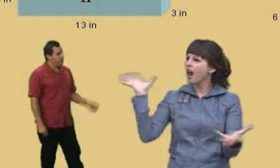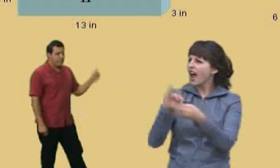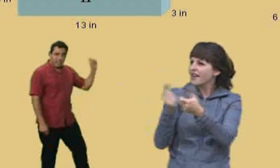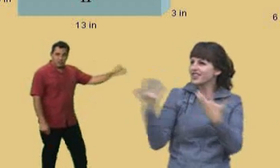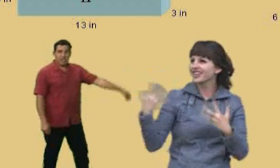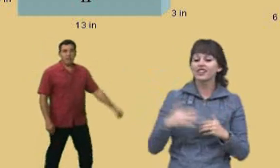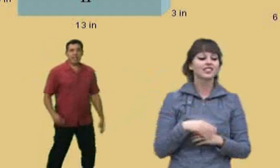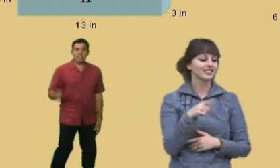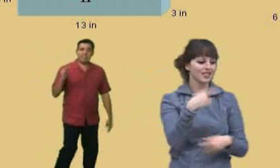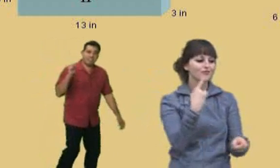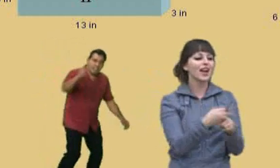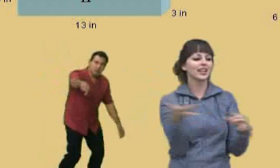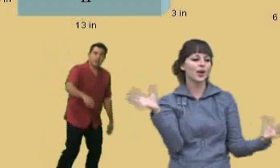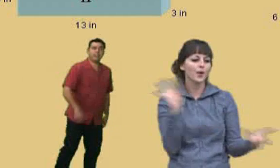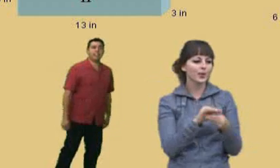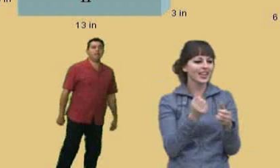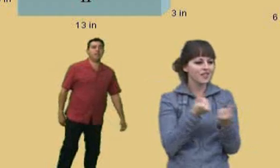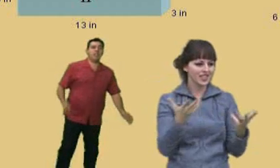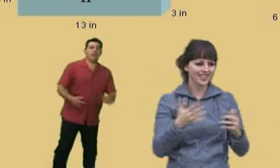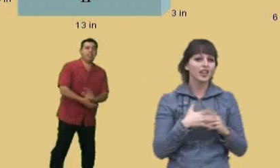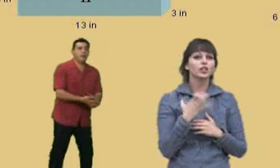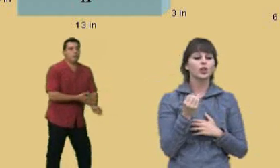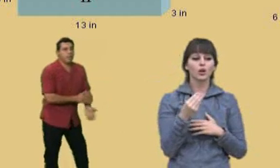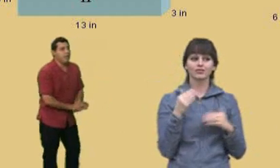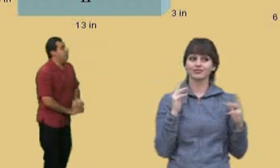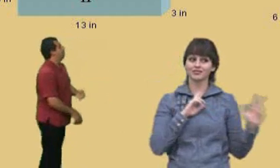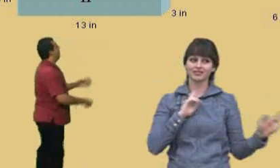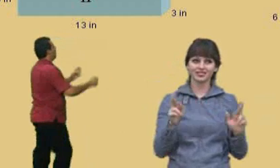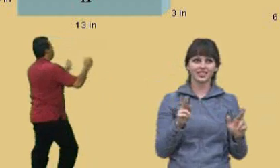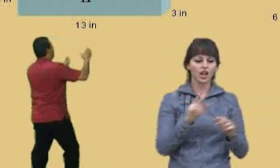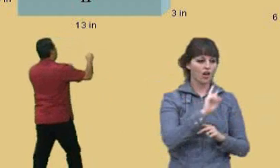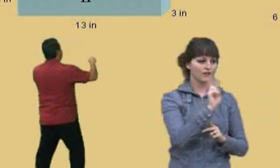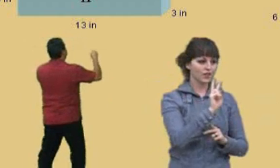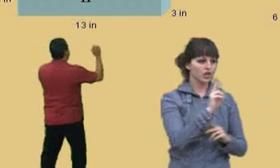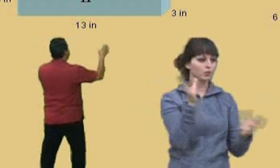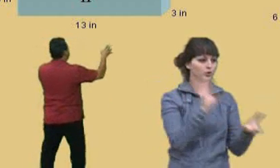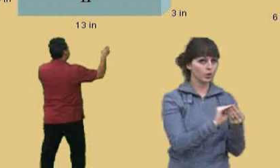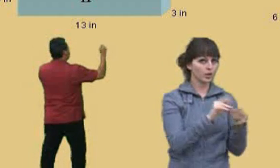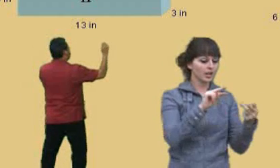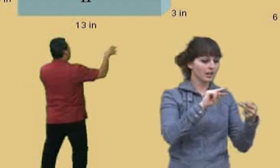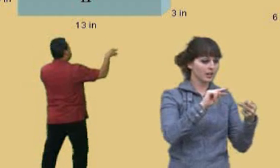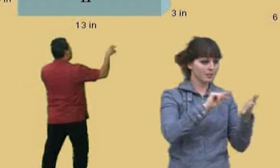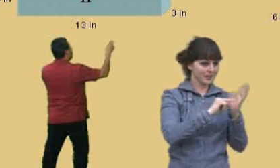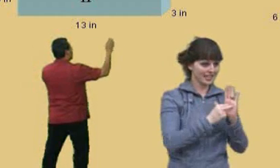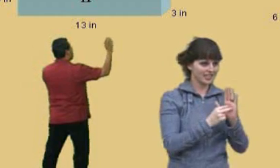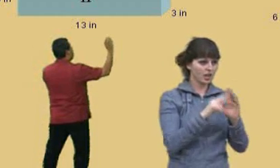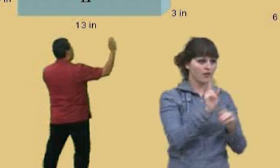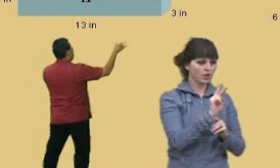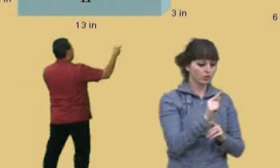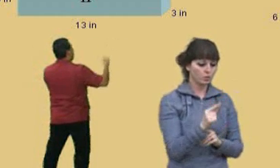Professor Perez: That's right, we've go to sum them all up! So, here we go. Volume total is volume one plus volume two plus volume three.